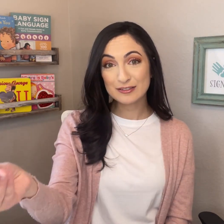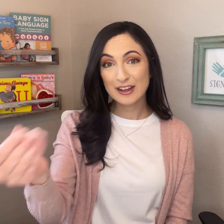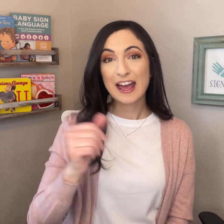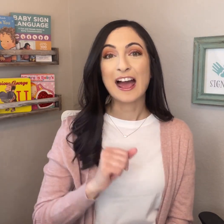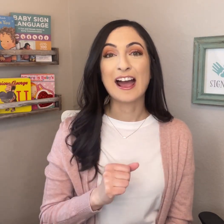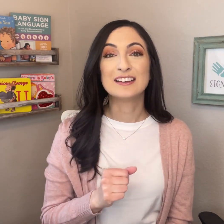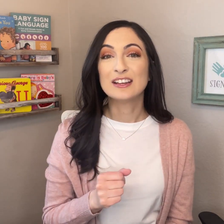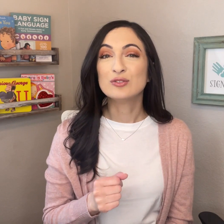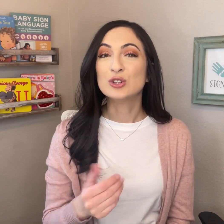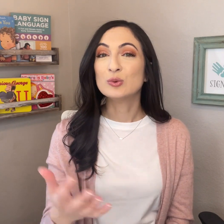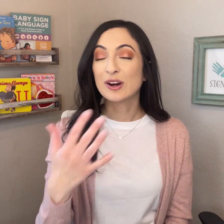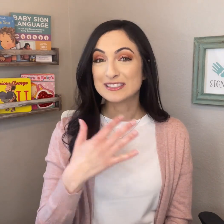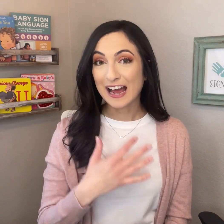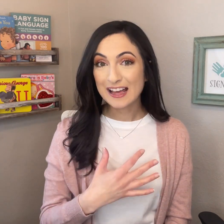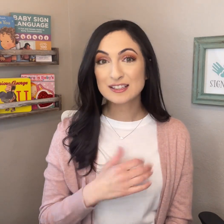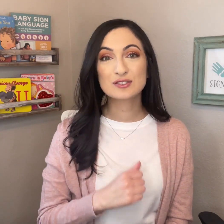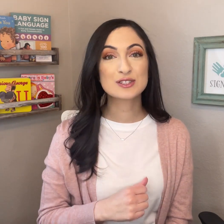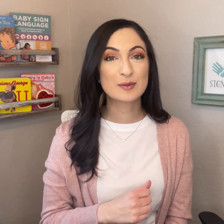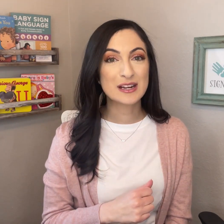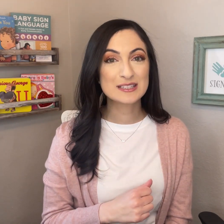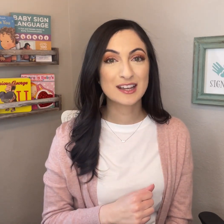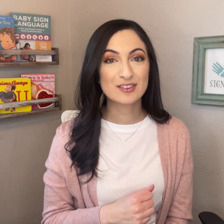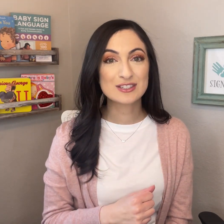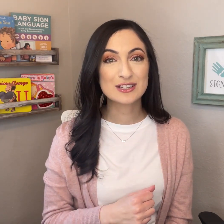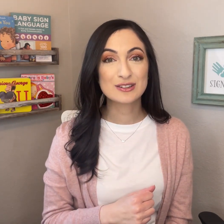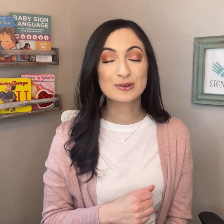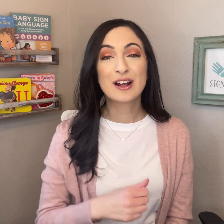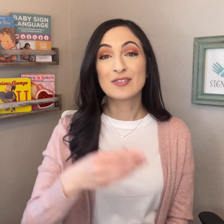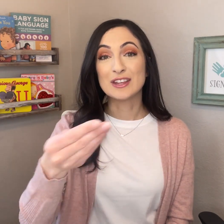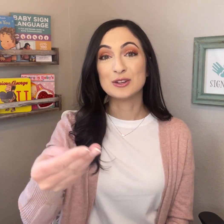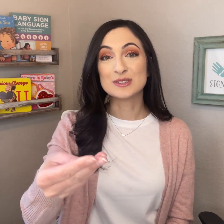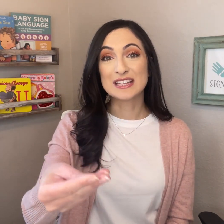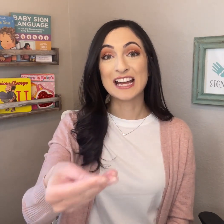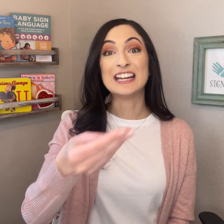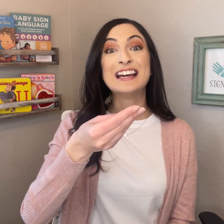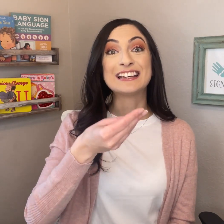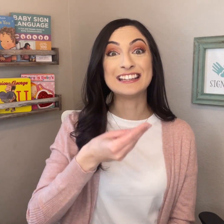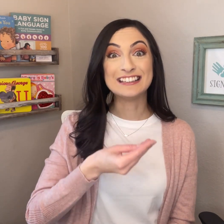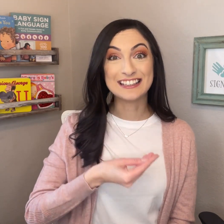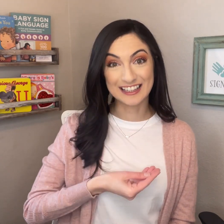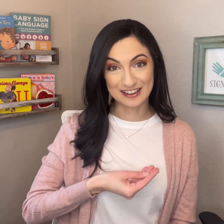And if you want to ask for somebody to give it to you, then you would sign GIVE.